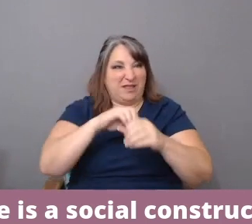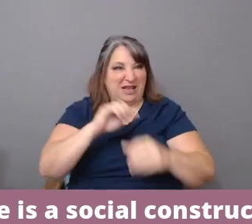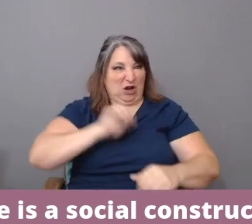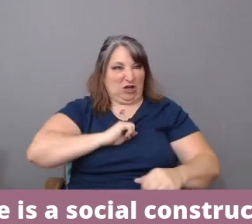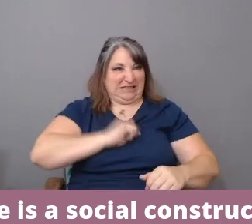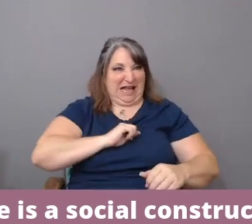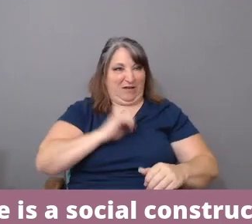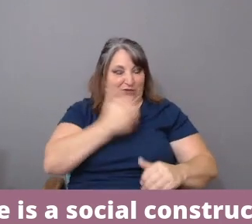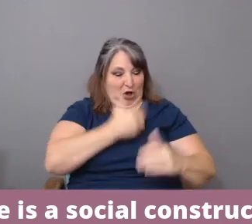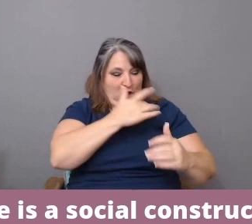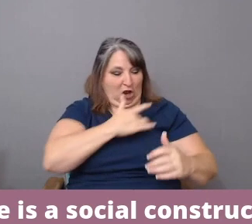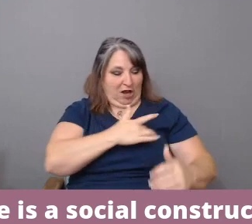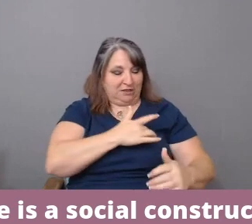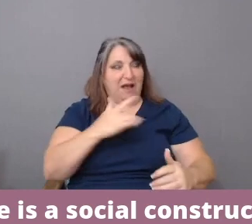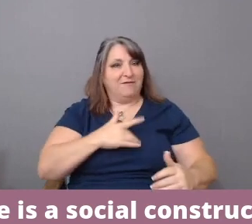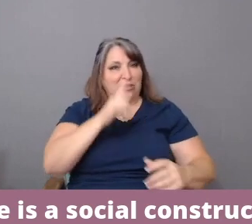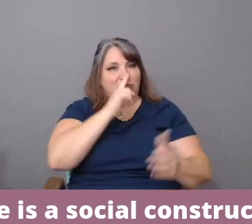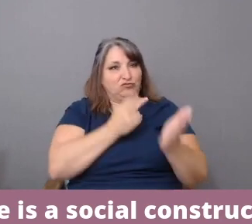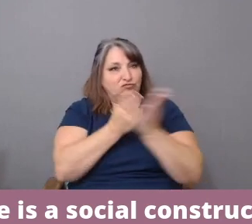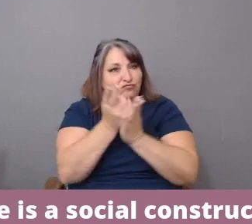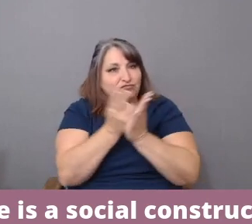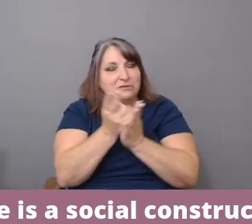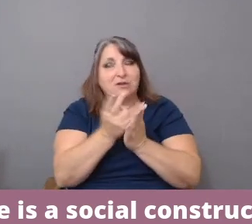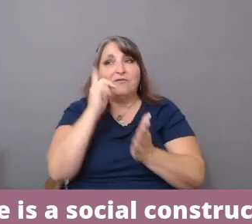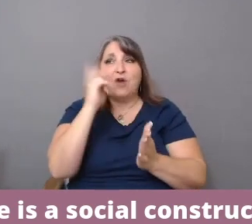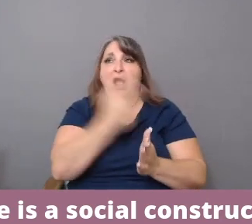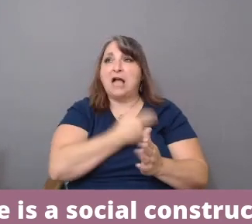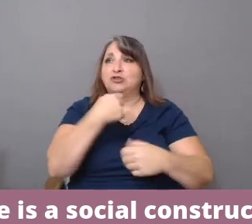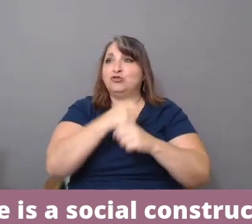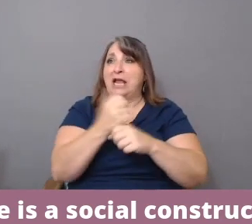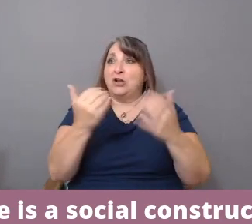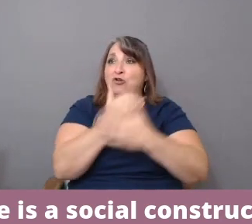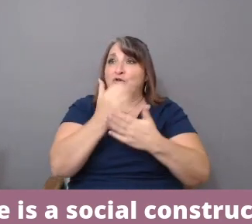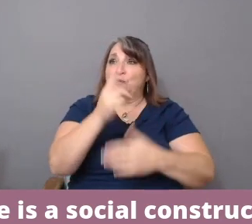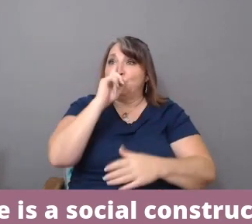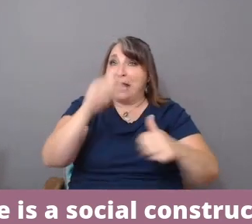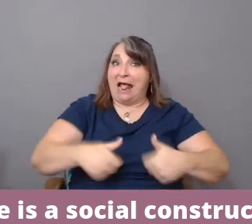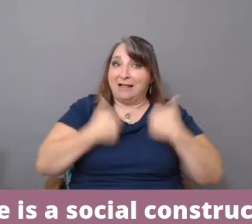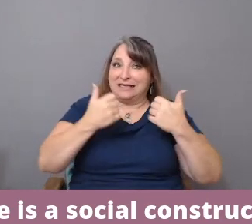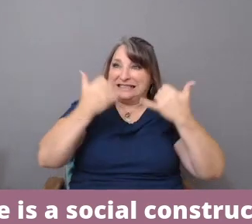And for us to create the new reality, do we still need race? So they're quoting from you, I think.